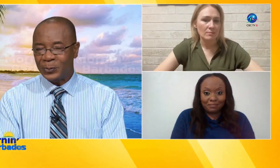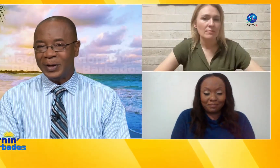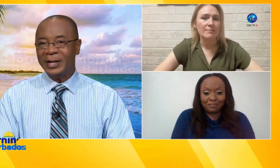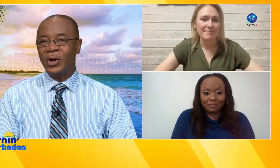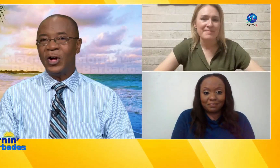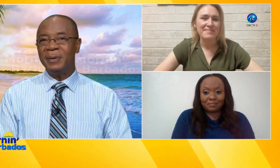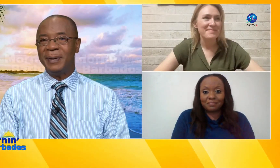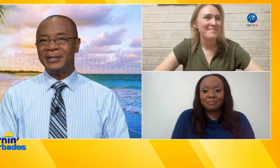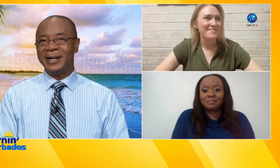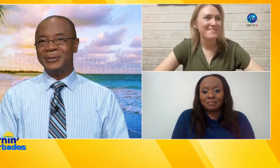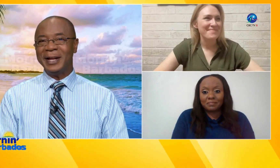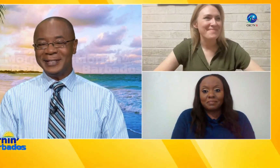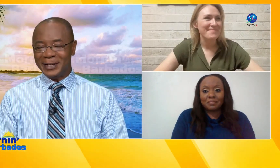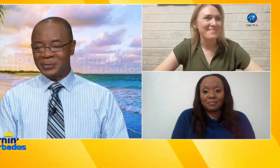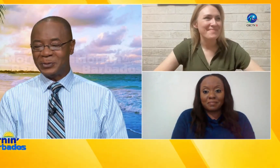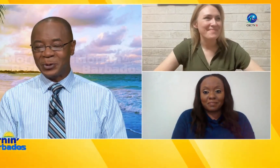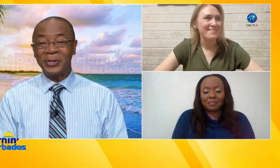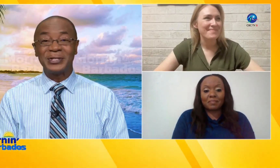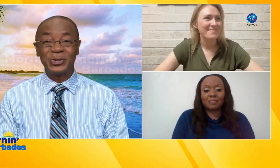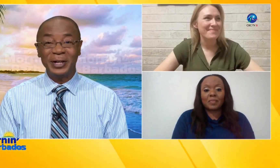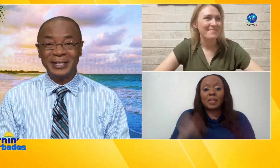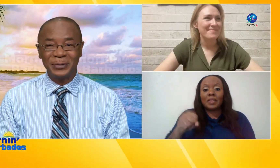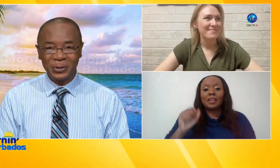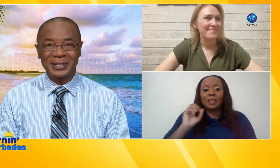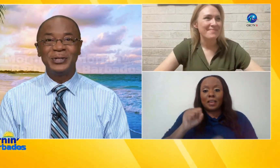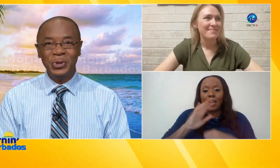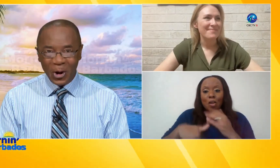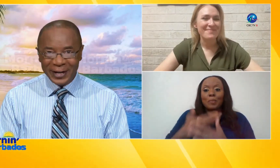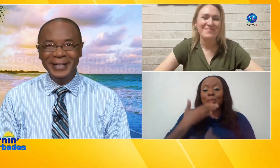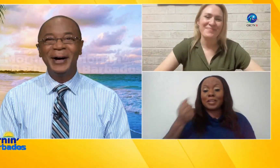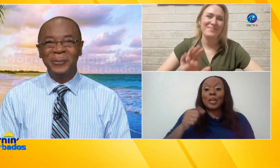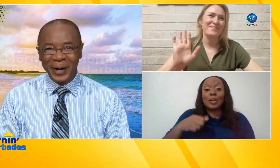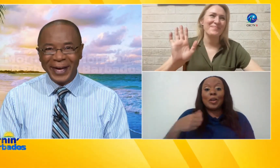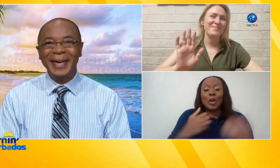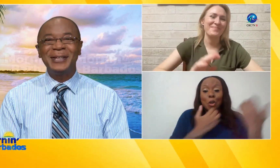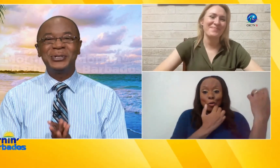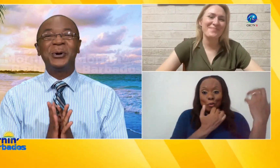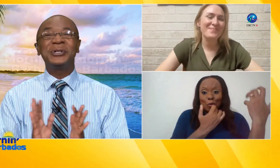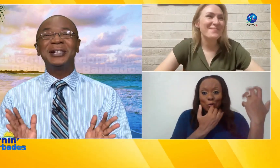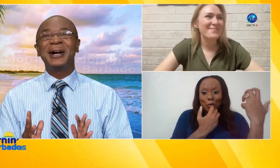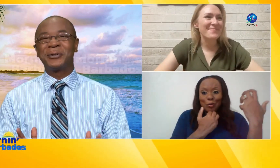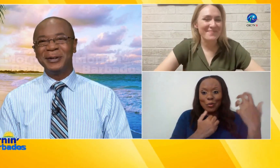and so we can all be better as well I see Ruth has joined us and Ruth is nodding away a total